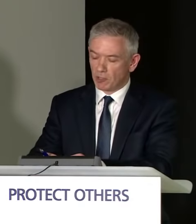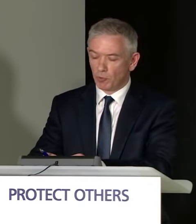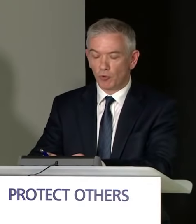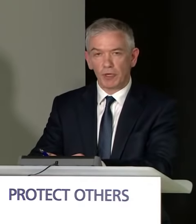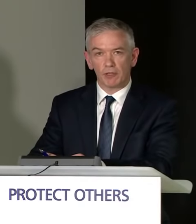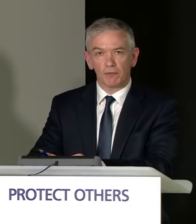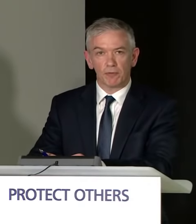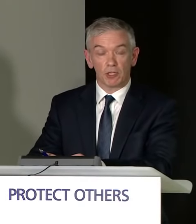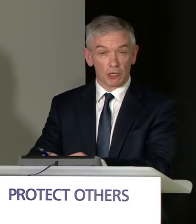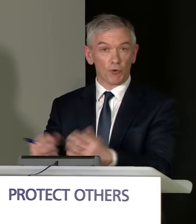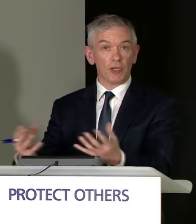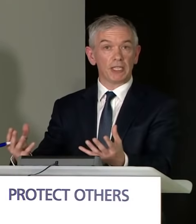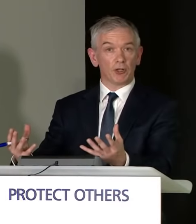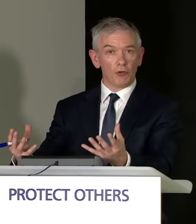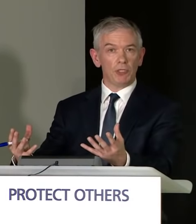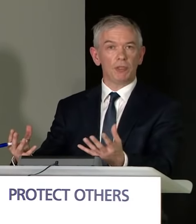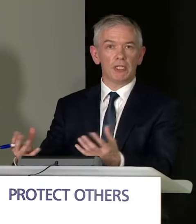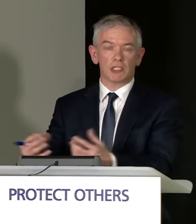if appropriate, avoiding crowded places.